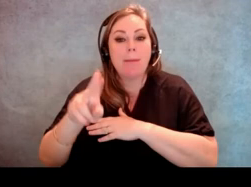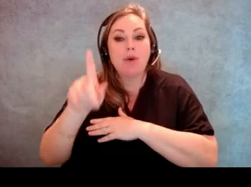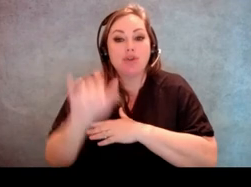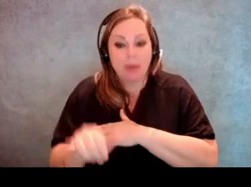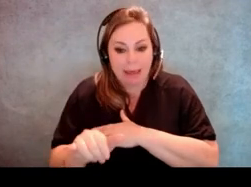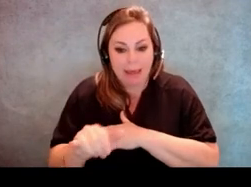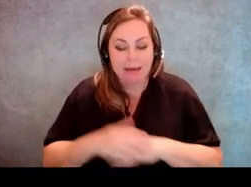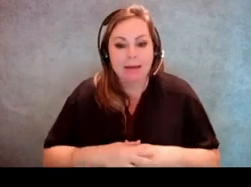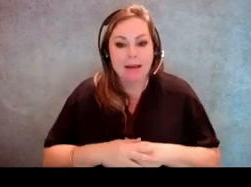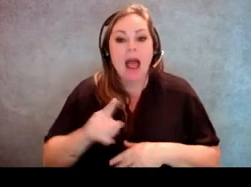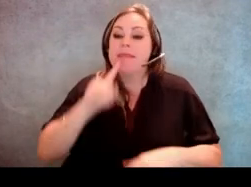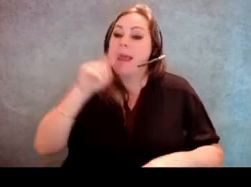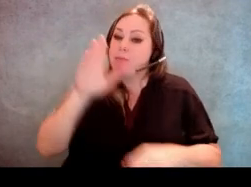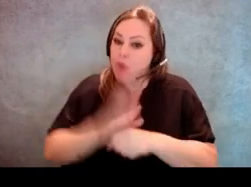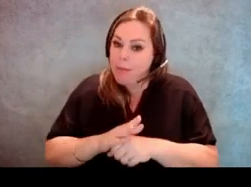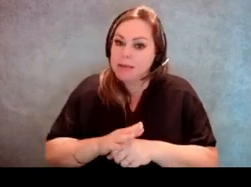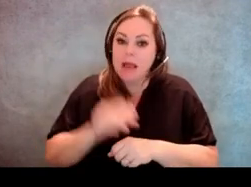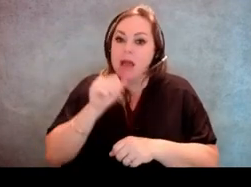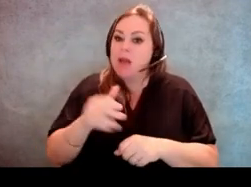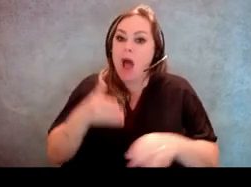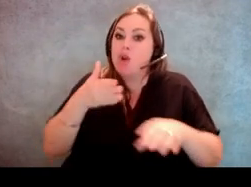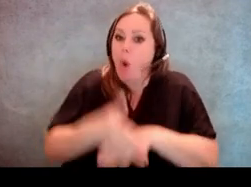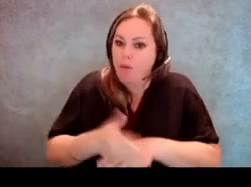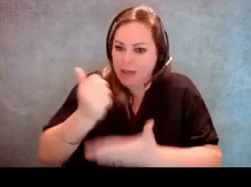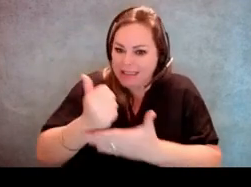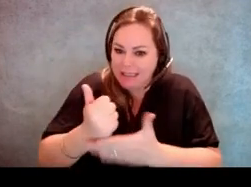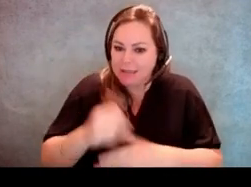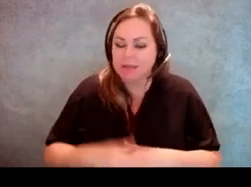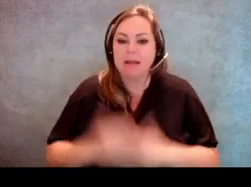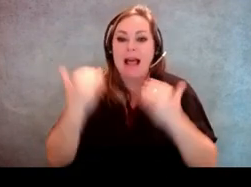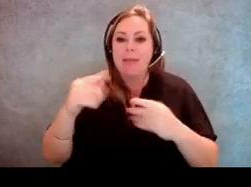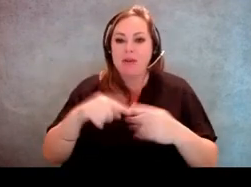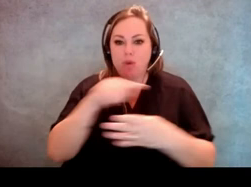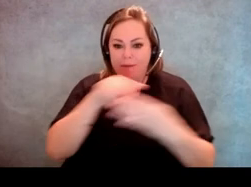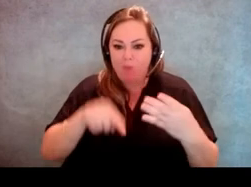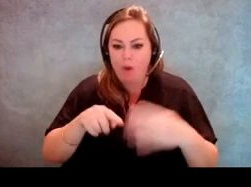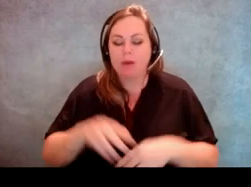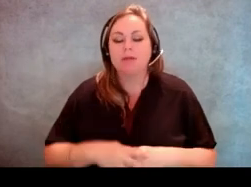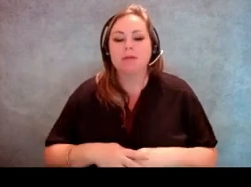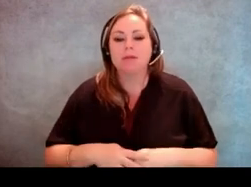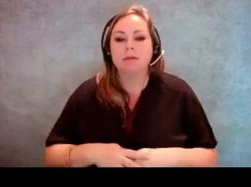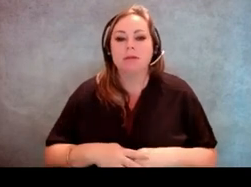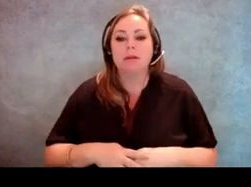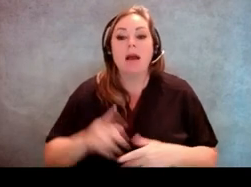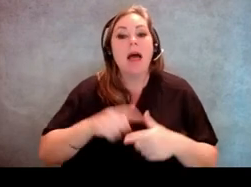their assistance to those four things. So at the end of June it became public last month,